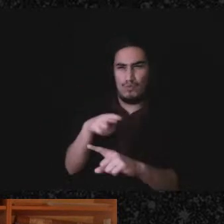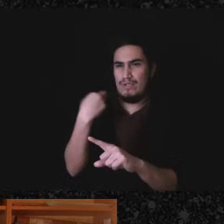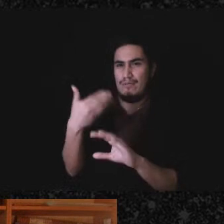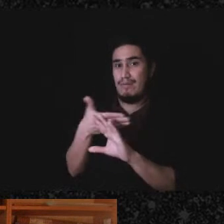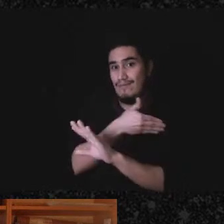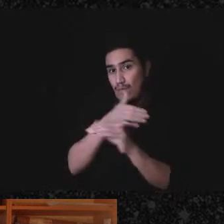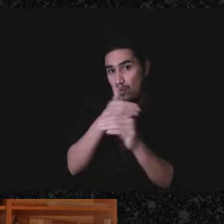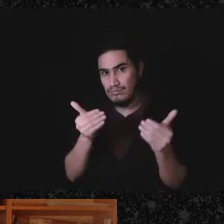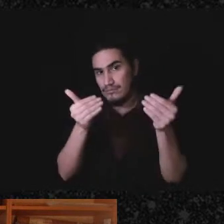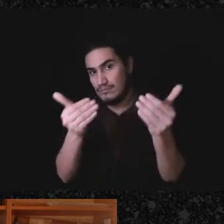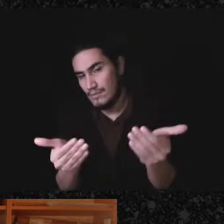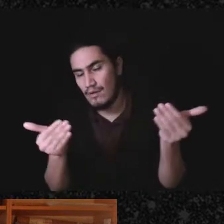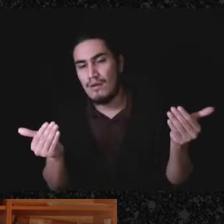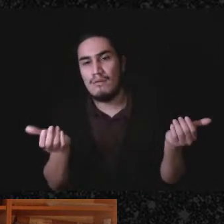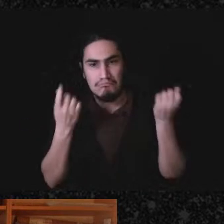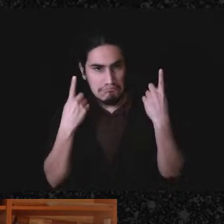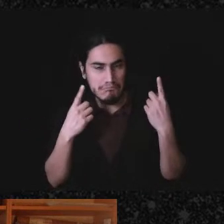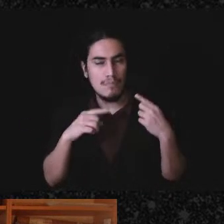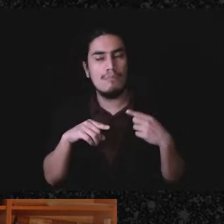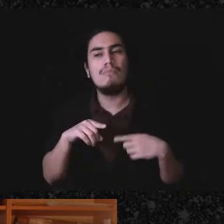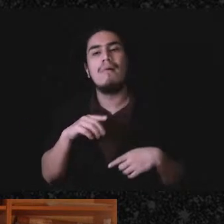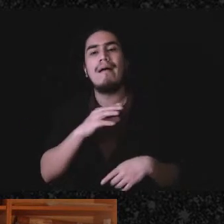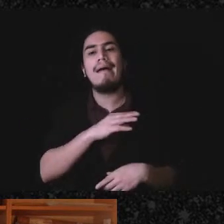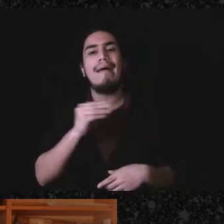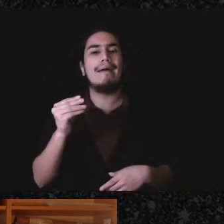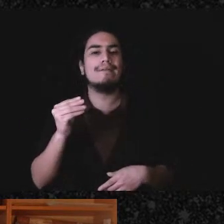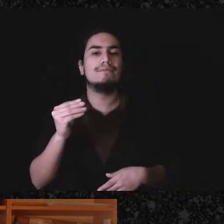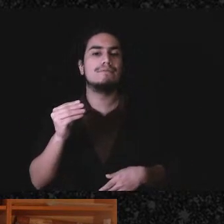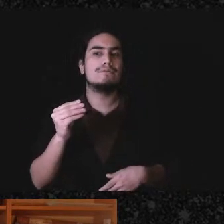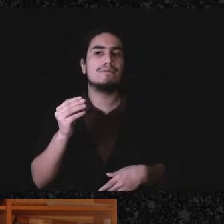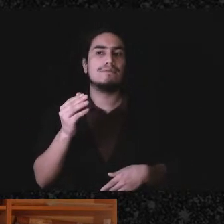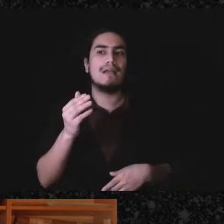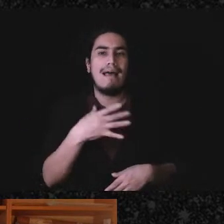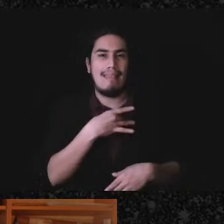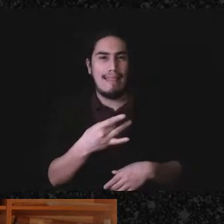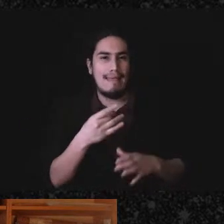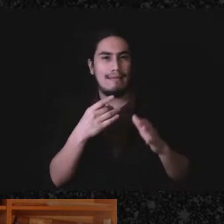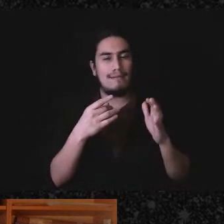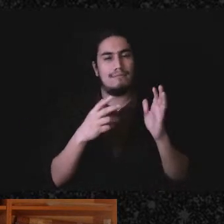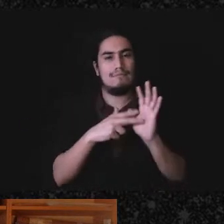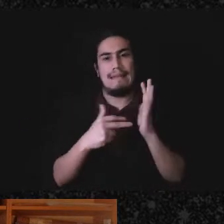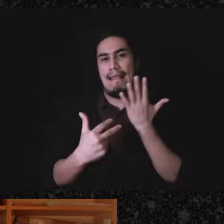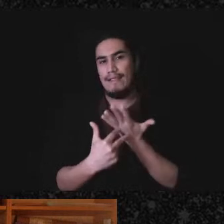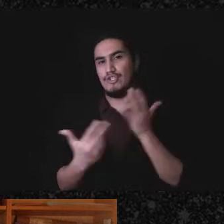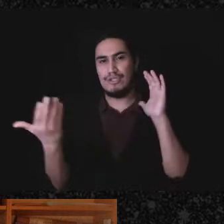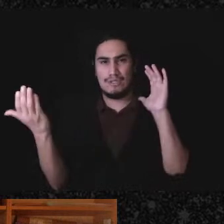and I do like the analogy of, like, you wouldn't plan a big direct action without